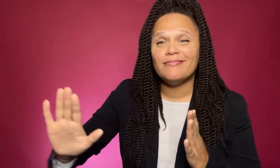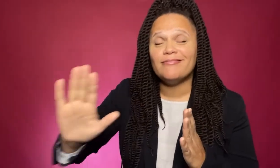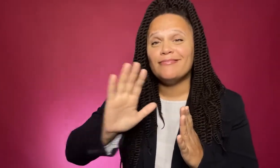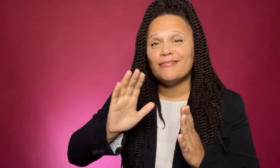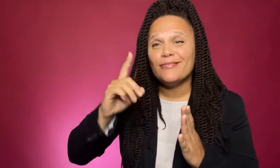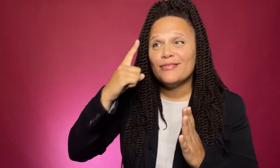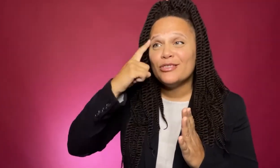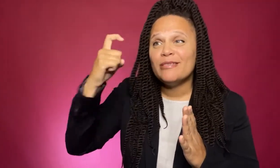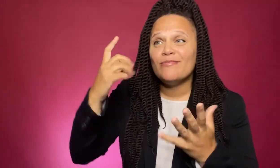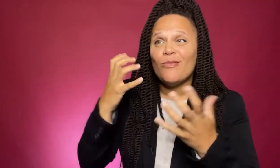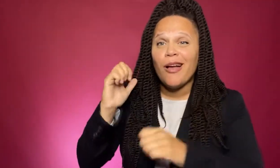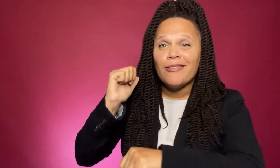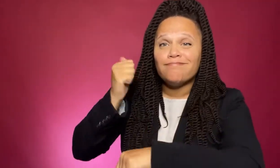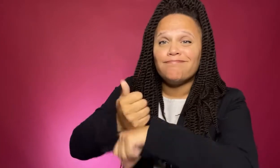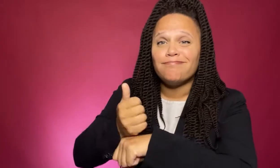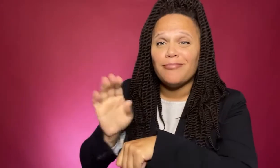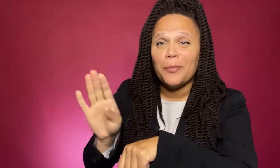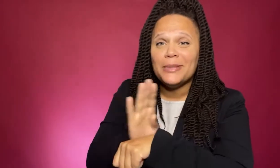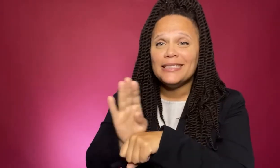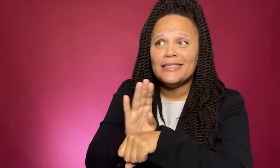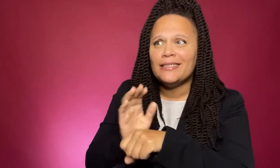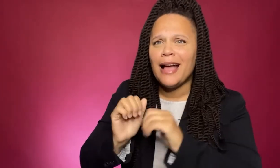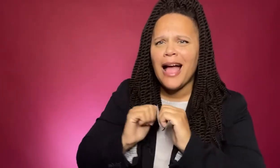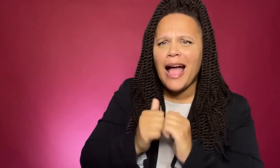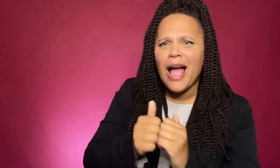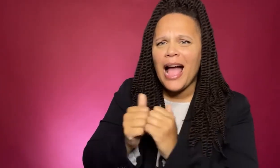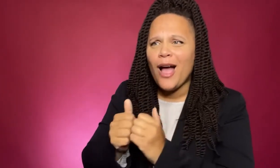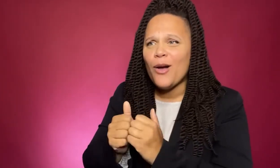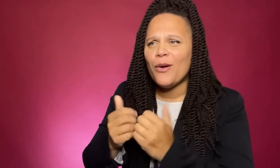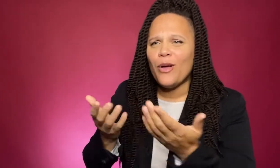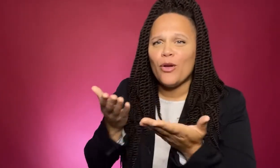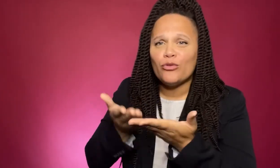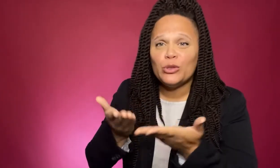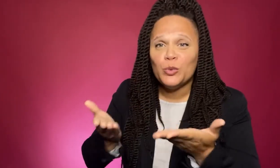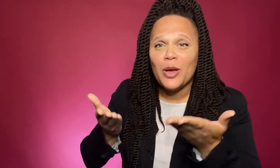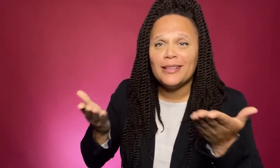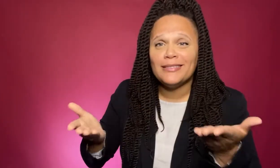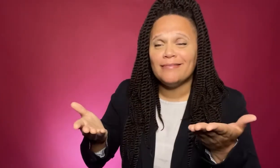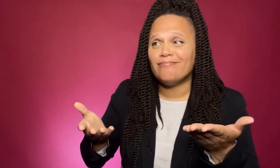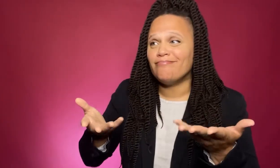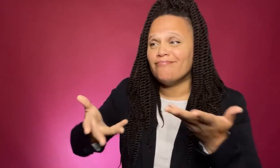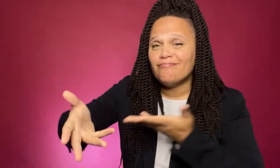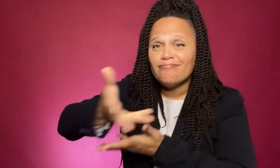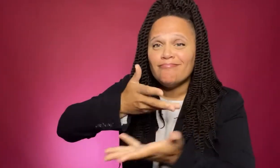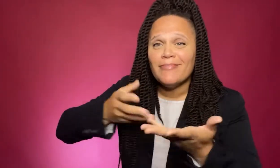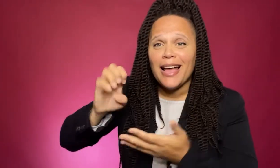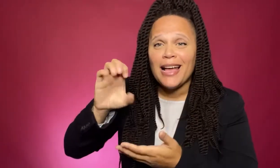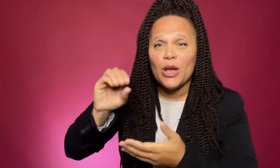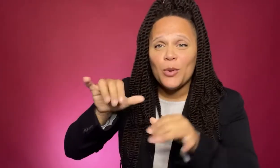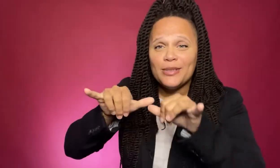and all those who dream of setting up their own businesses. To sharing how it’s done, developing resources, supporting the Deaf ecosytem